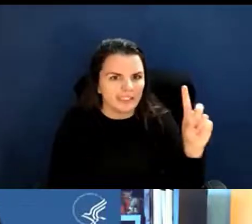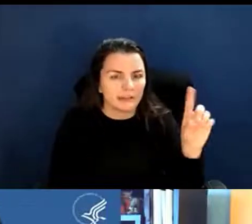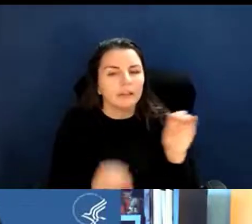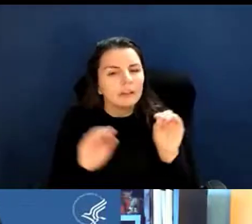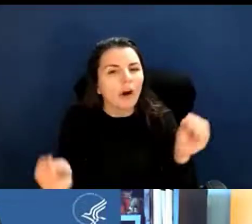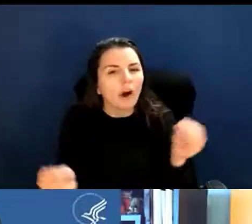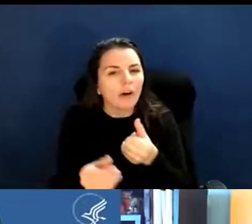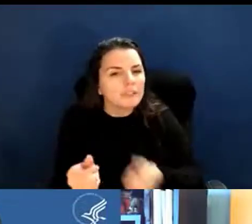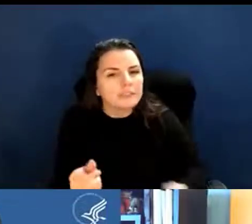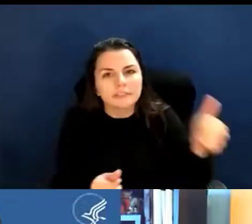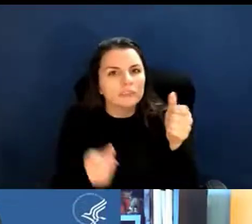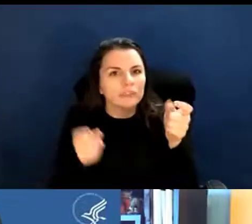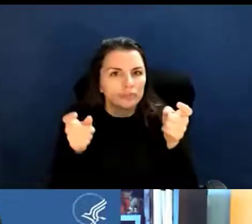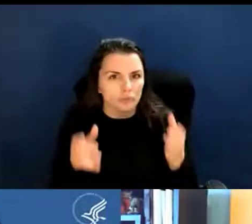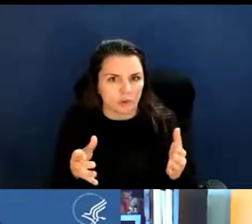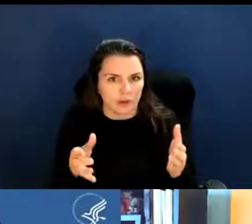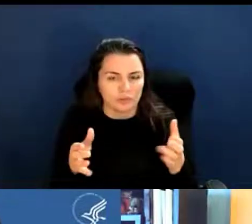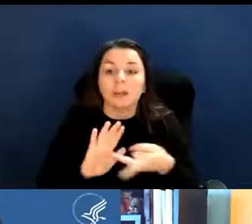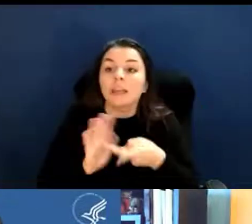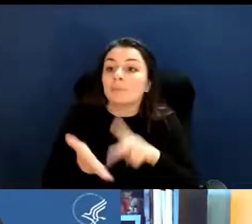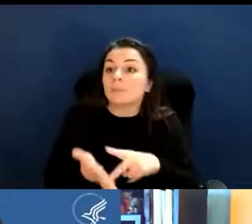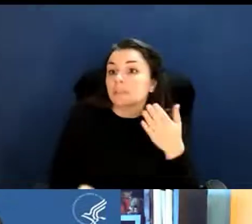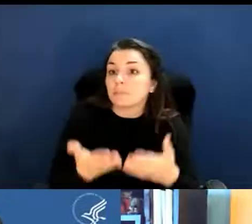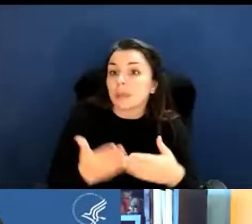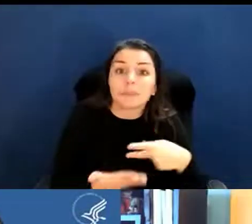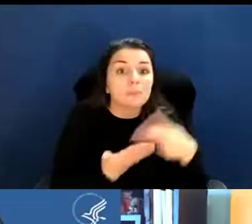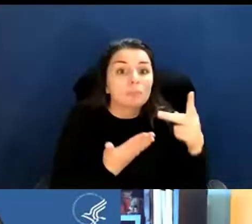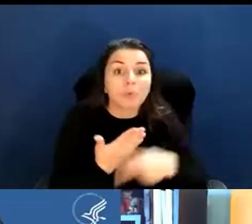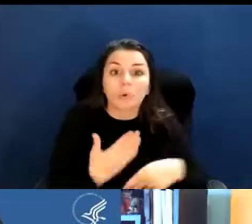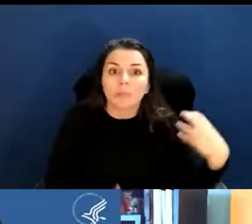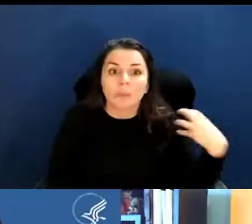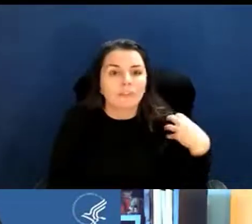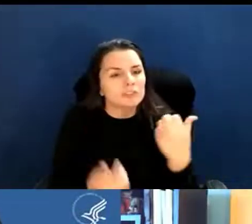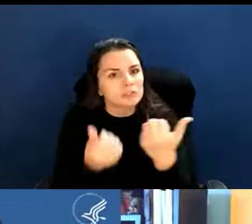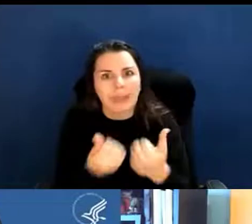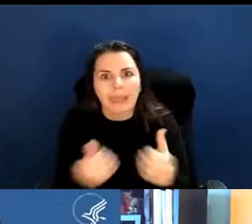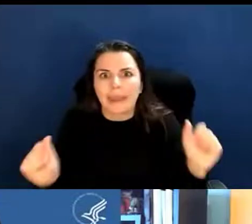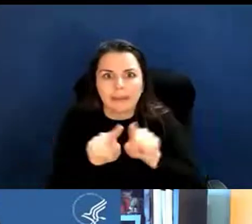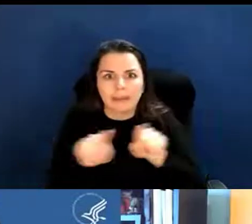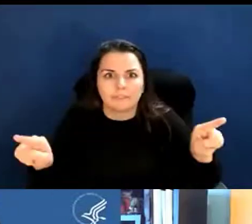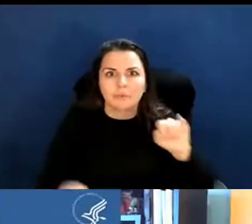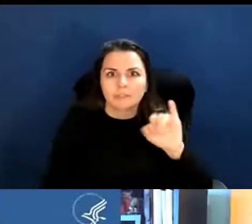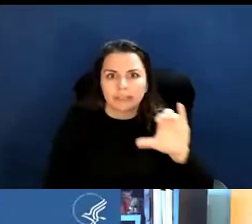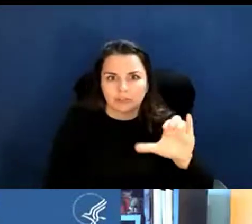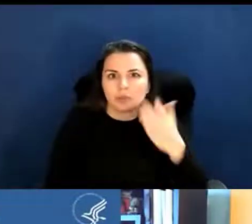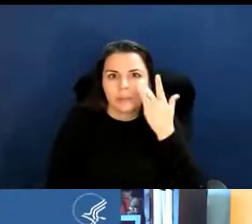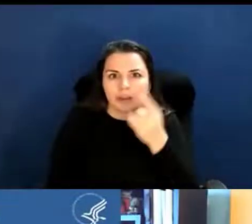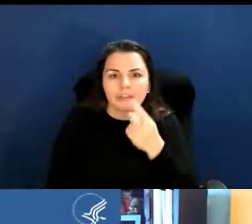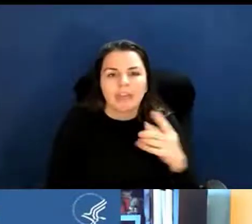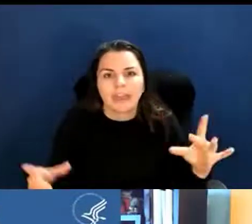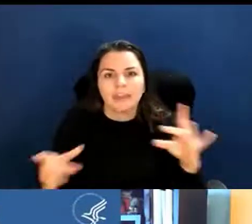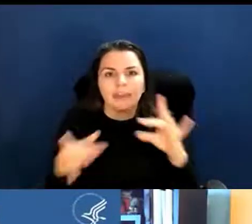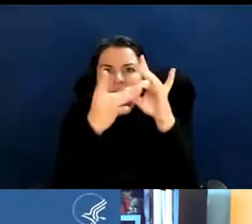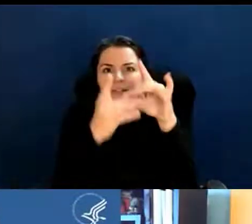then your program officer may be at any of the institutes because they're a part of that common fund working group.